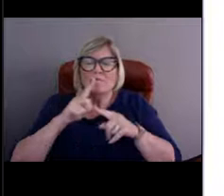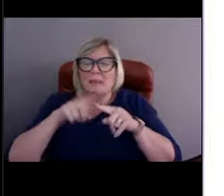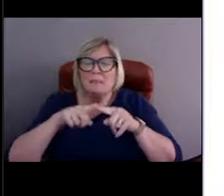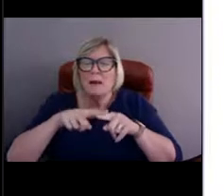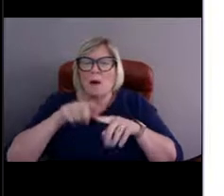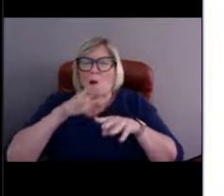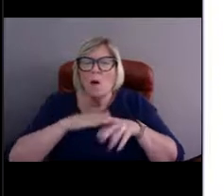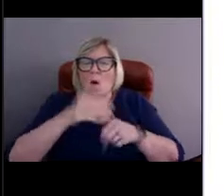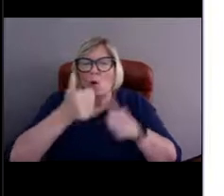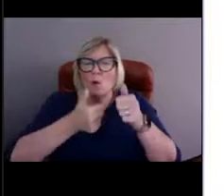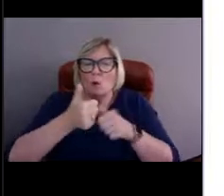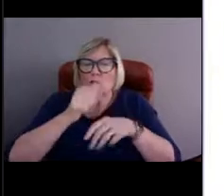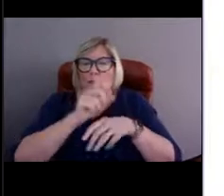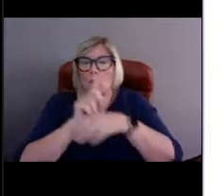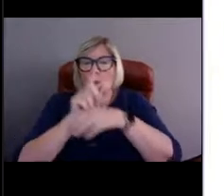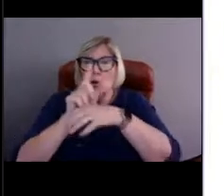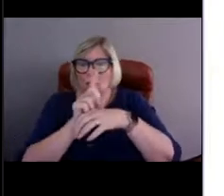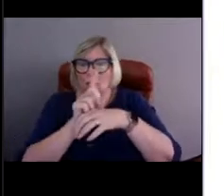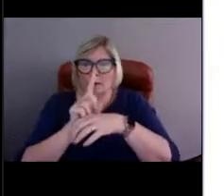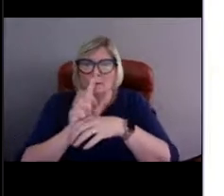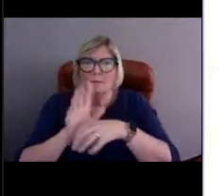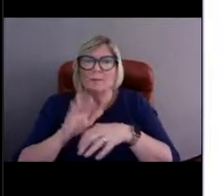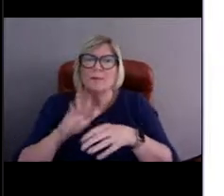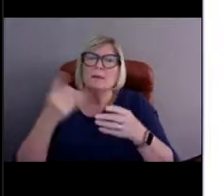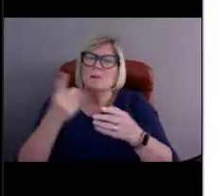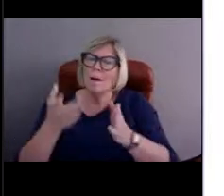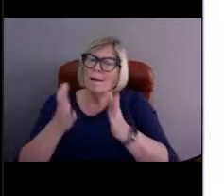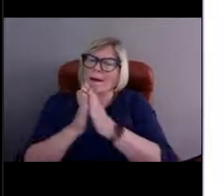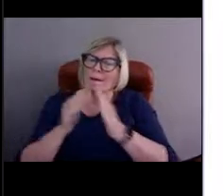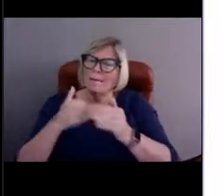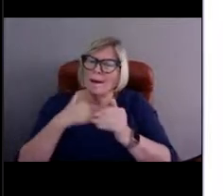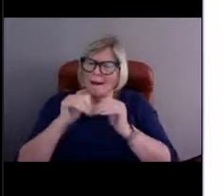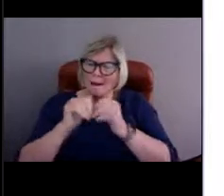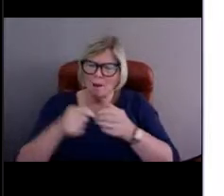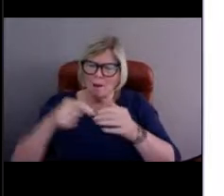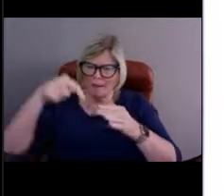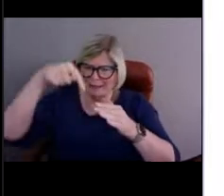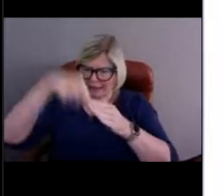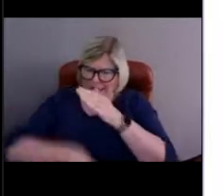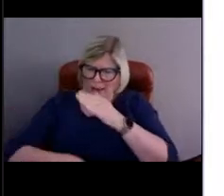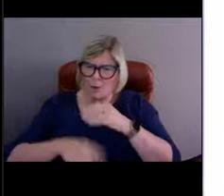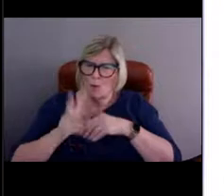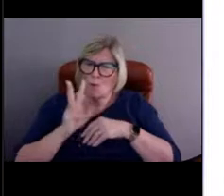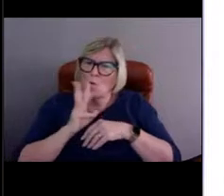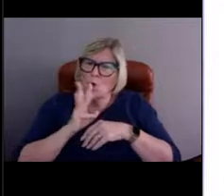Now somebody asked how deep the water was at some of these stations or buoys.